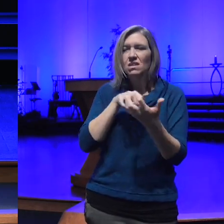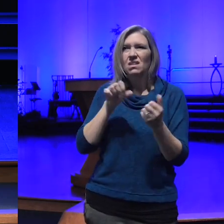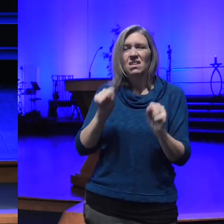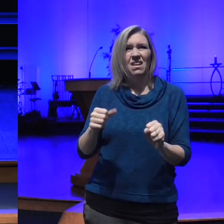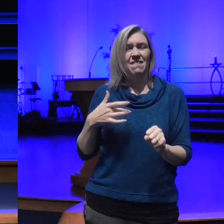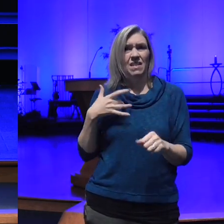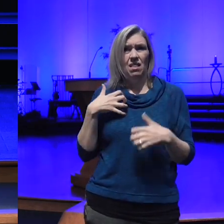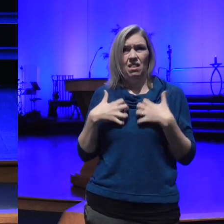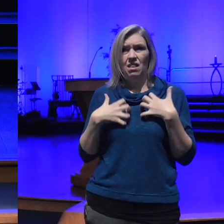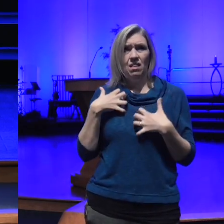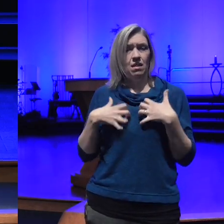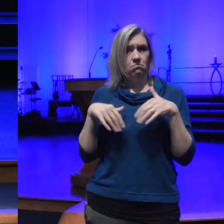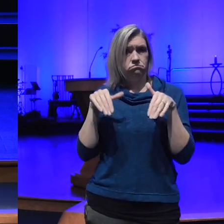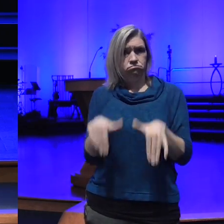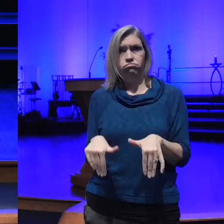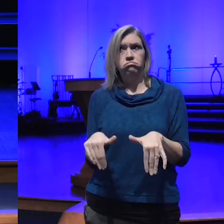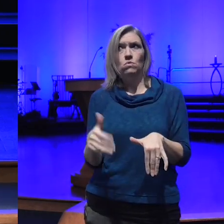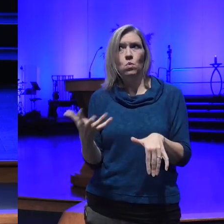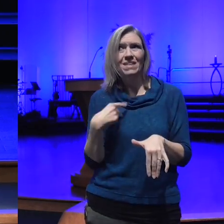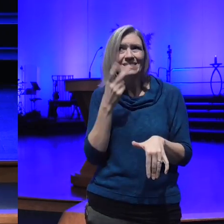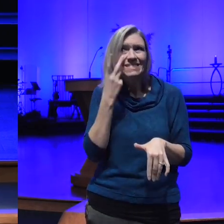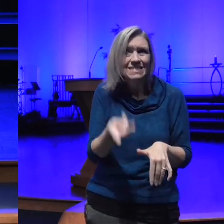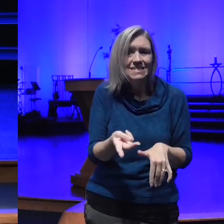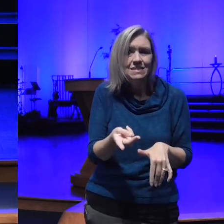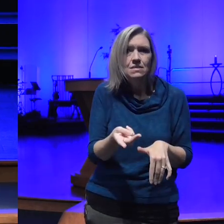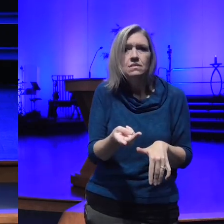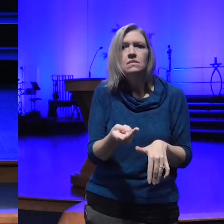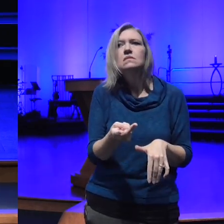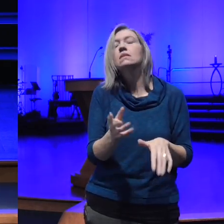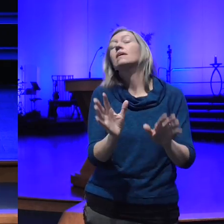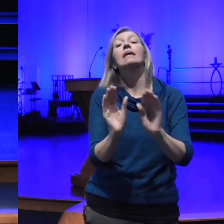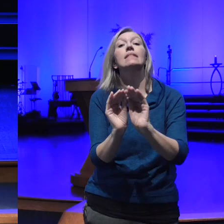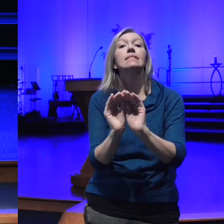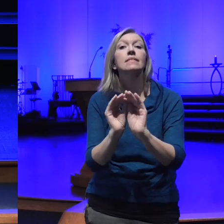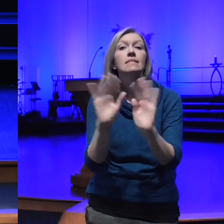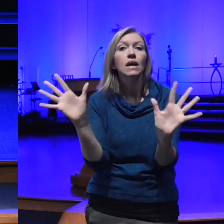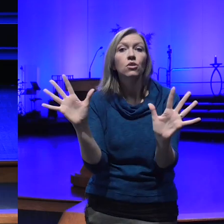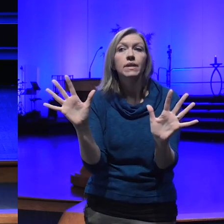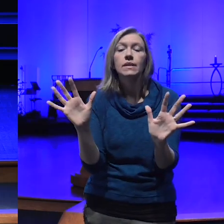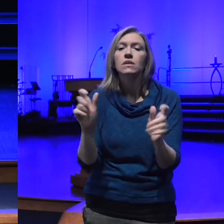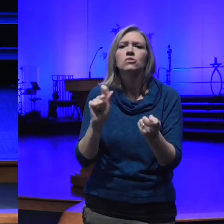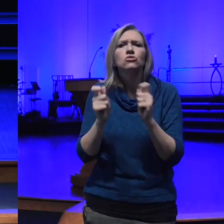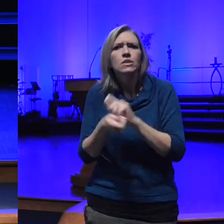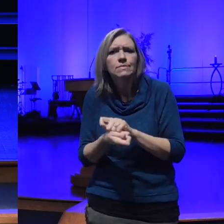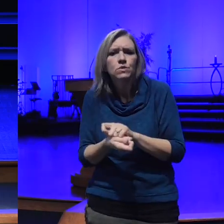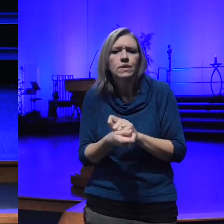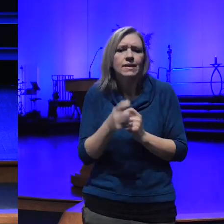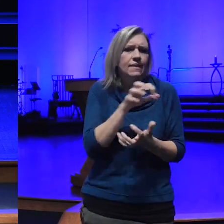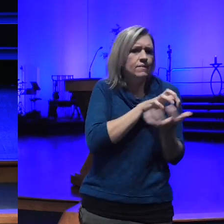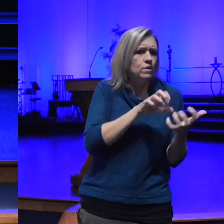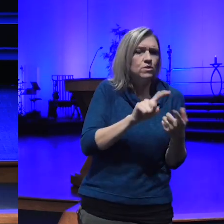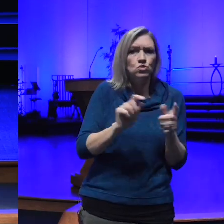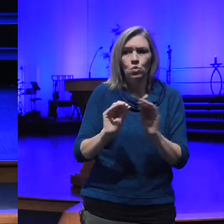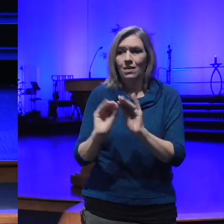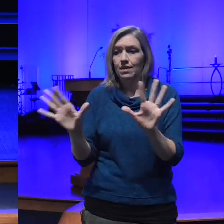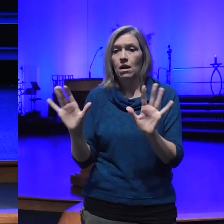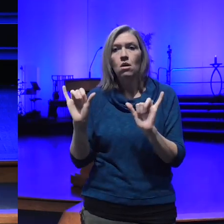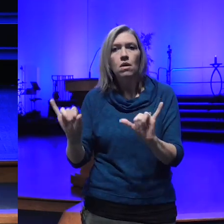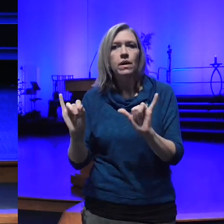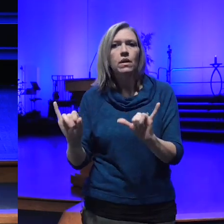and hearing and so Clarity transmuting that confusion is a huge part of the spiritual